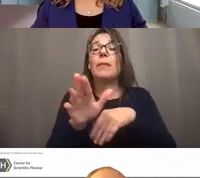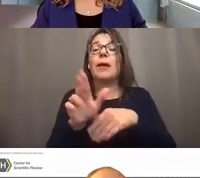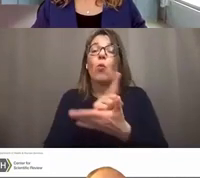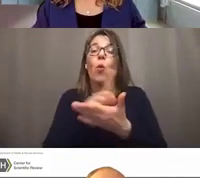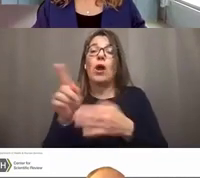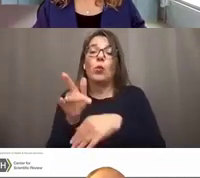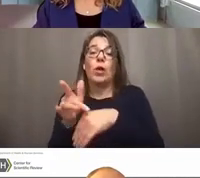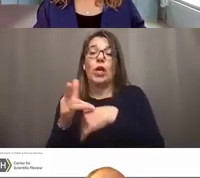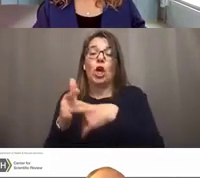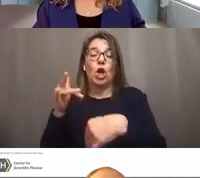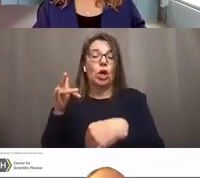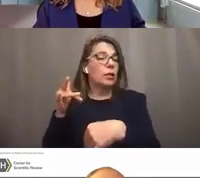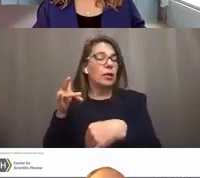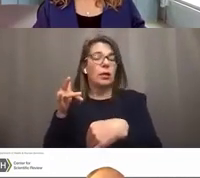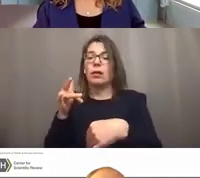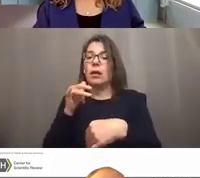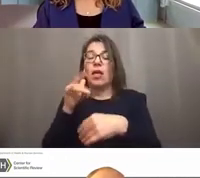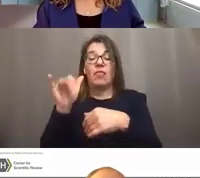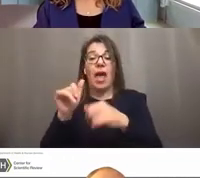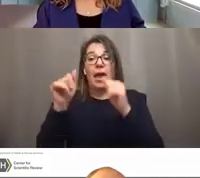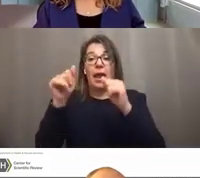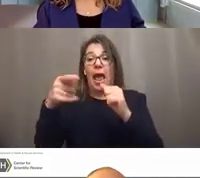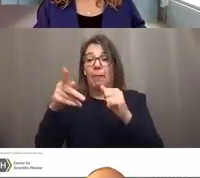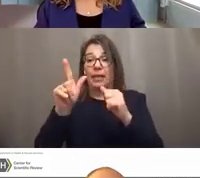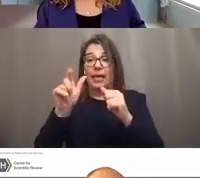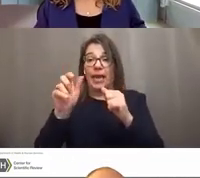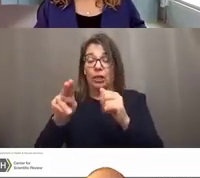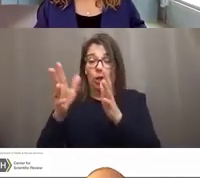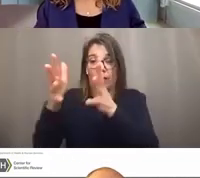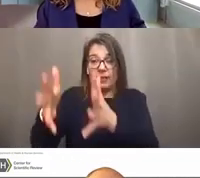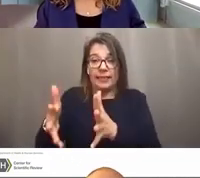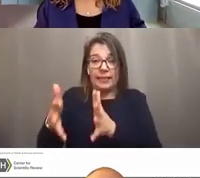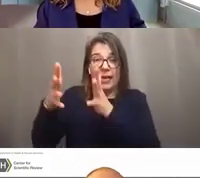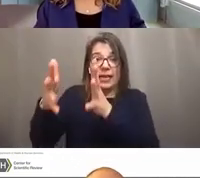We do not leave the applications sitting there until the due date.